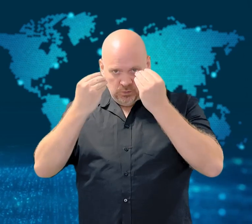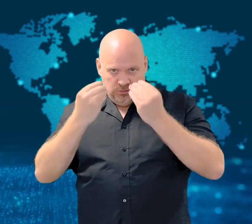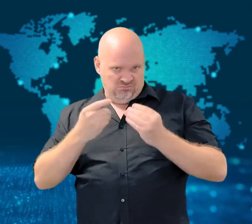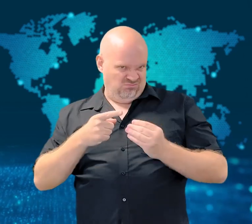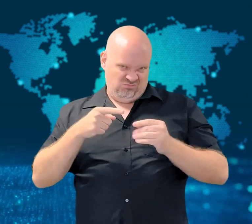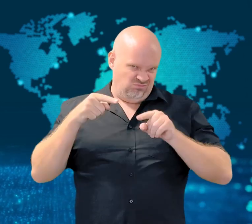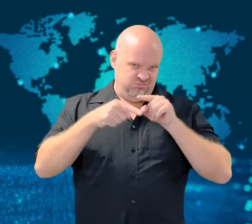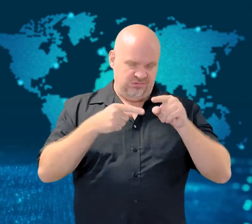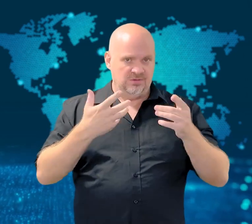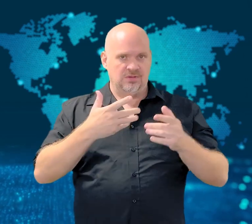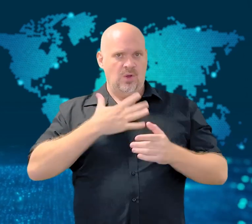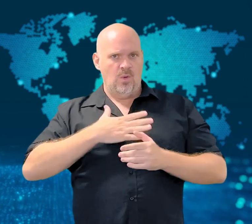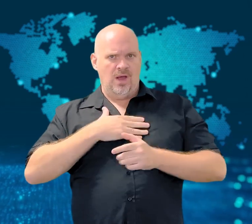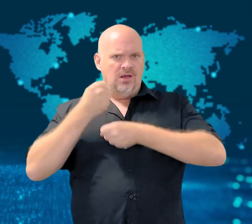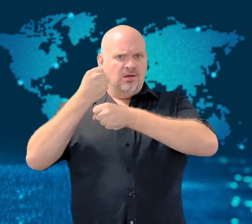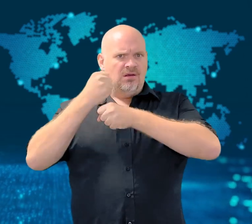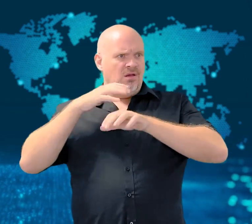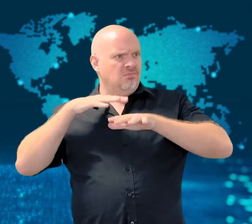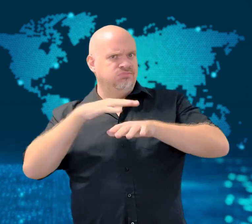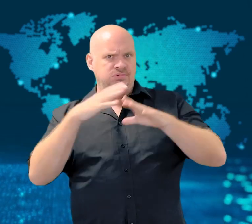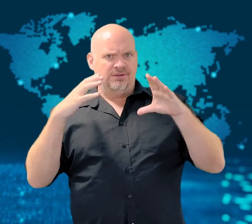on countrywide protests.